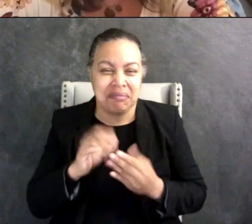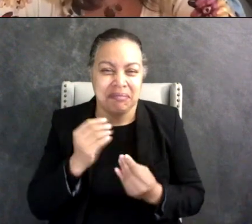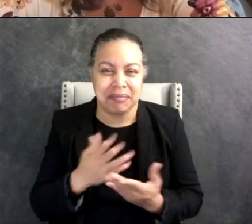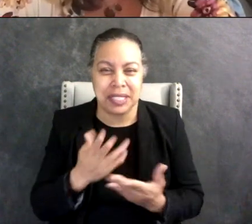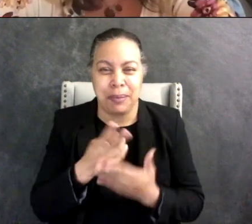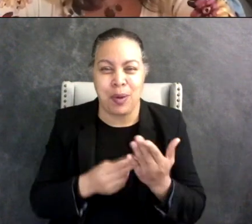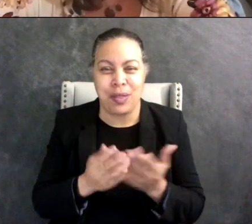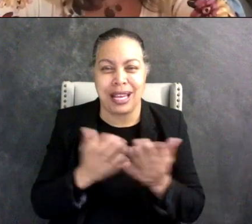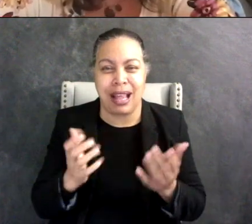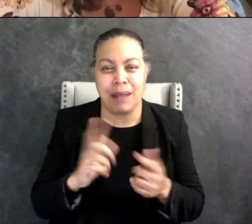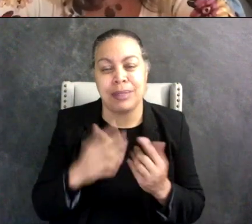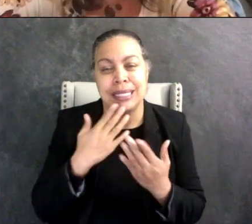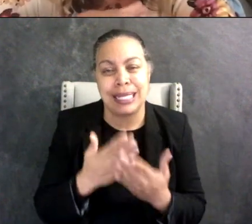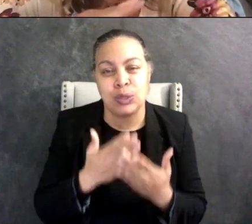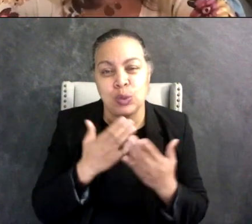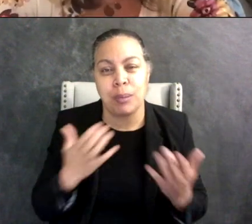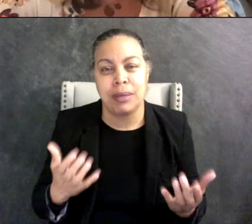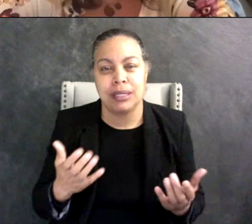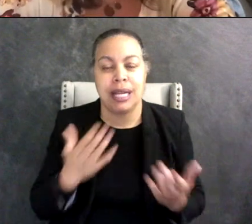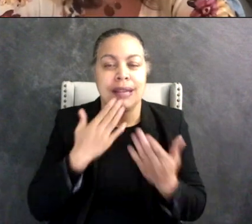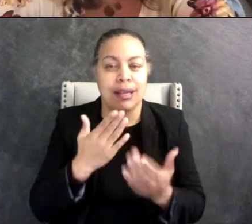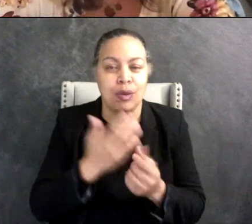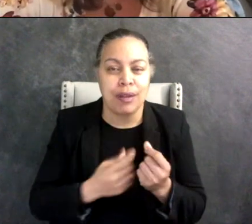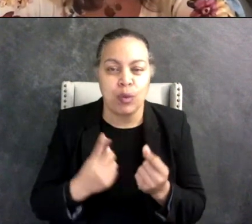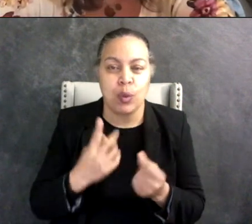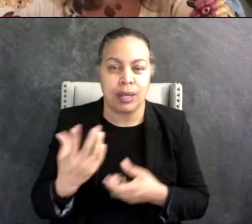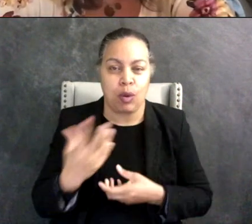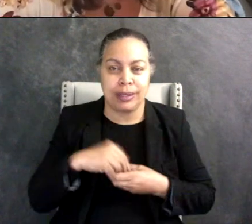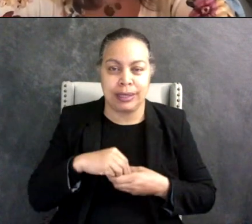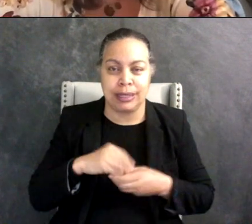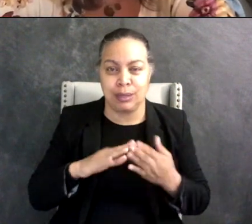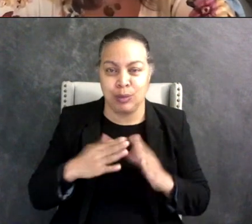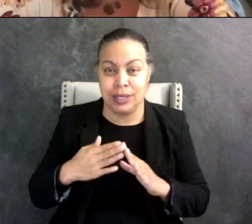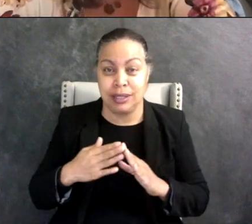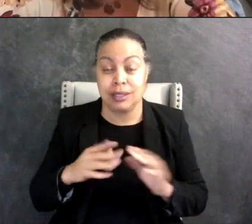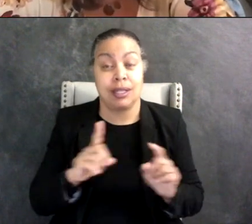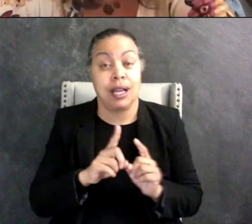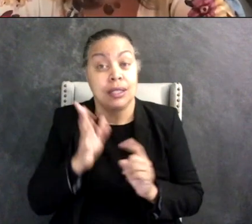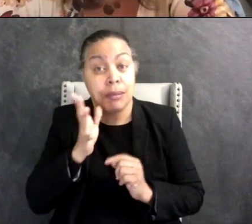so much. Thank you to everyone in the autistic community as a parent, as a neurotypical parent